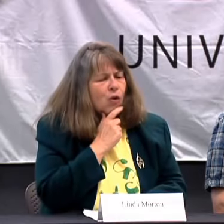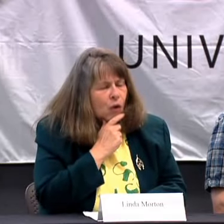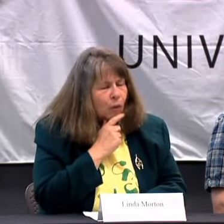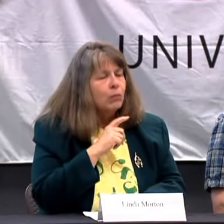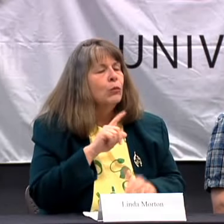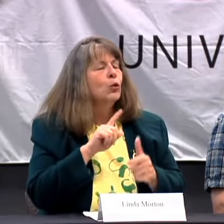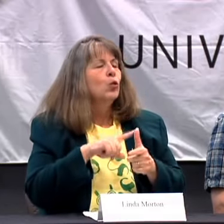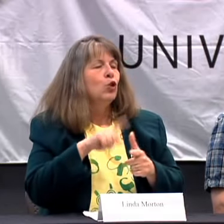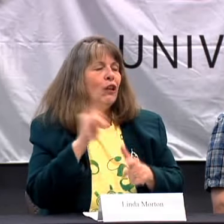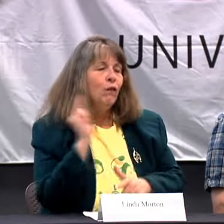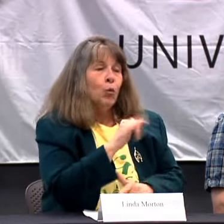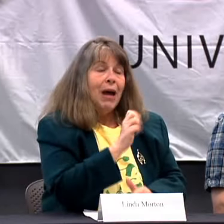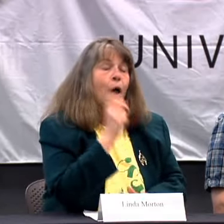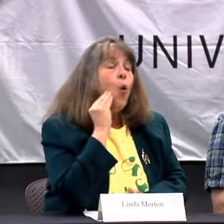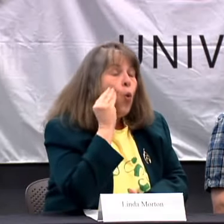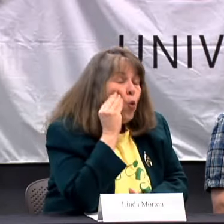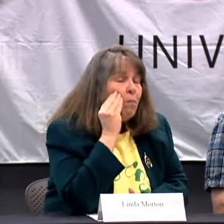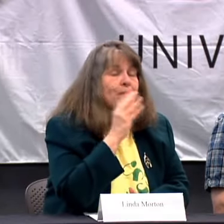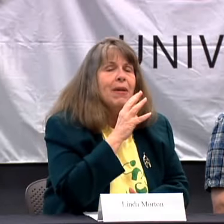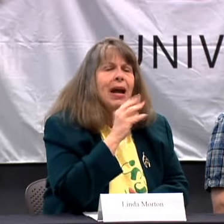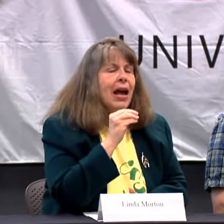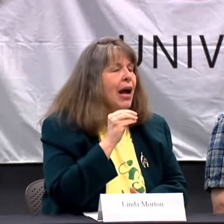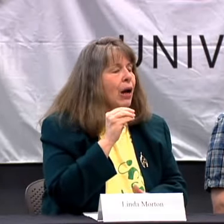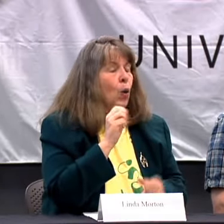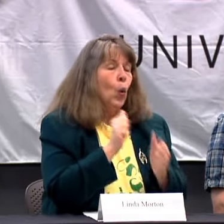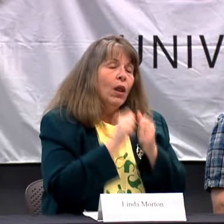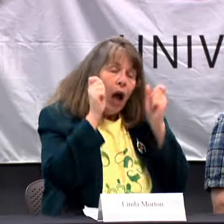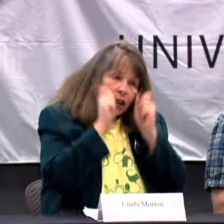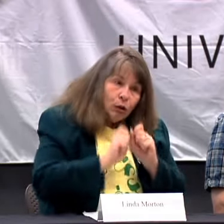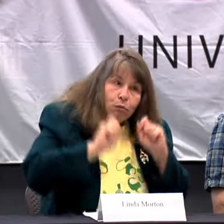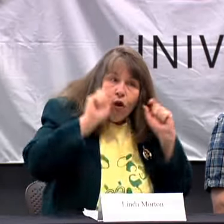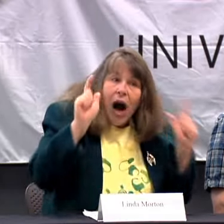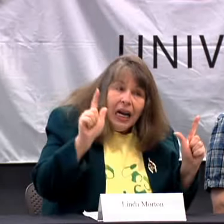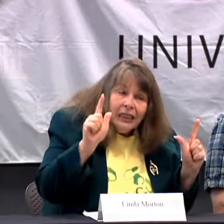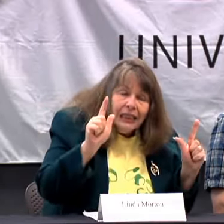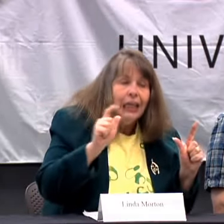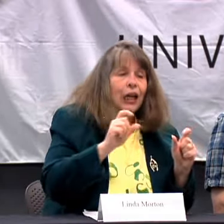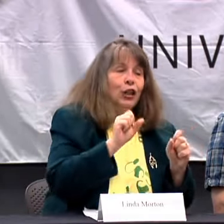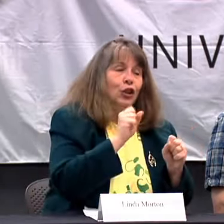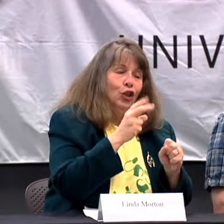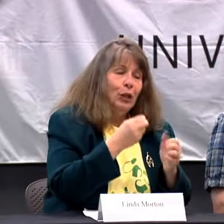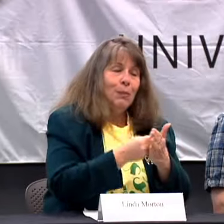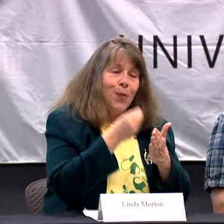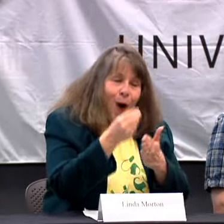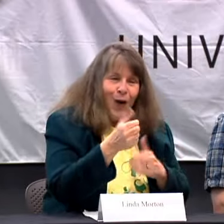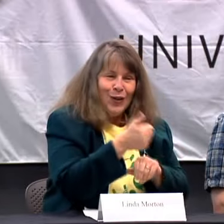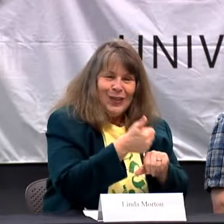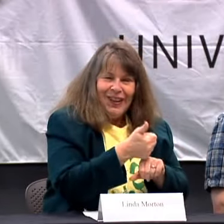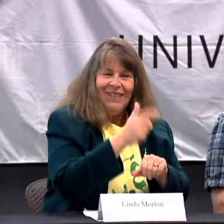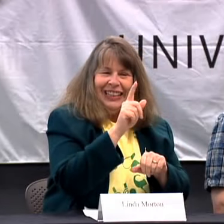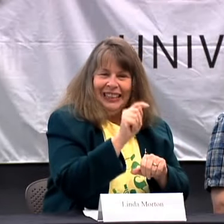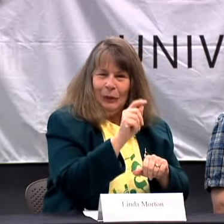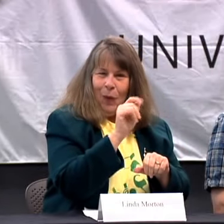ON THE PHONE. SHE FLEW BACK HOME AND SHE BOUGHT HERSELF A TTY